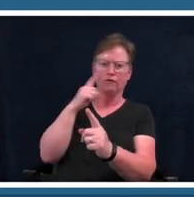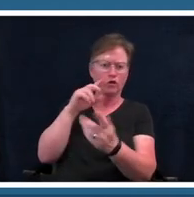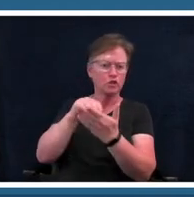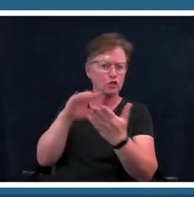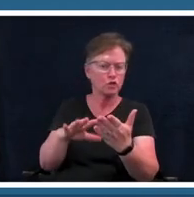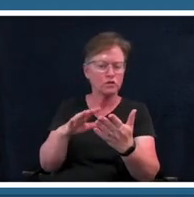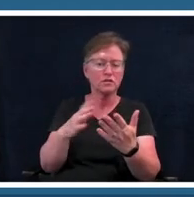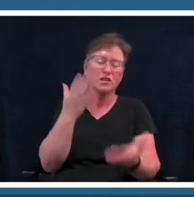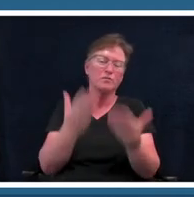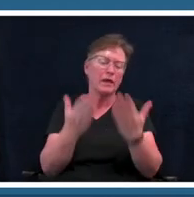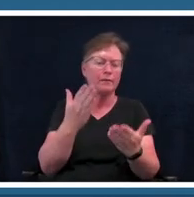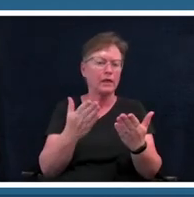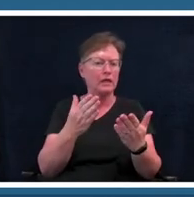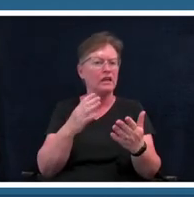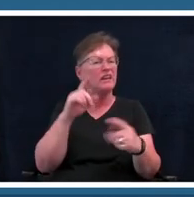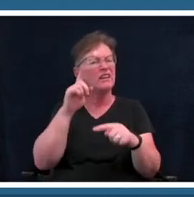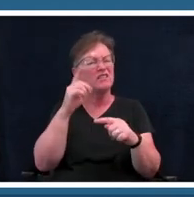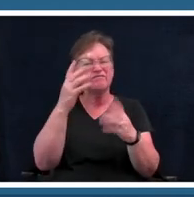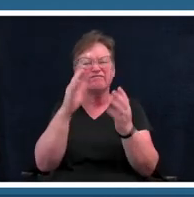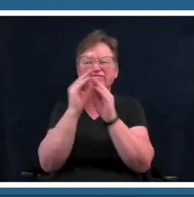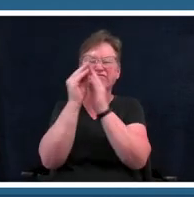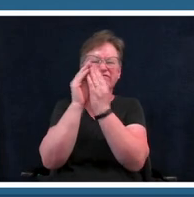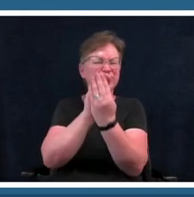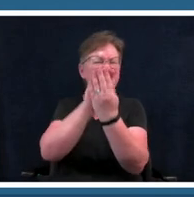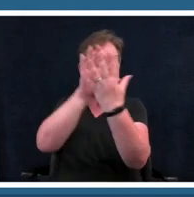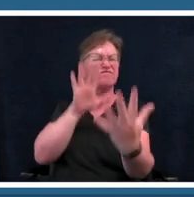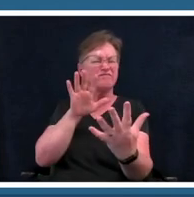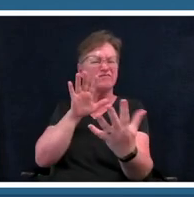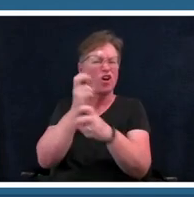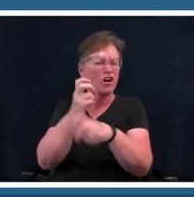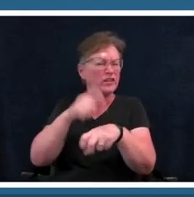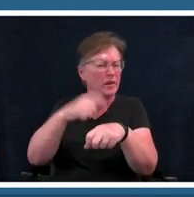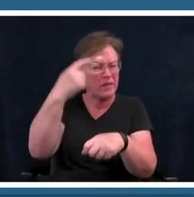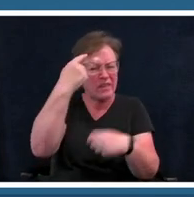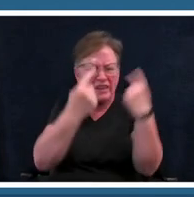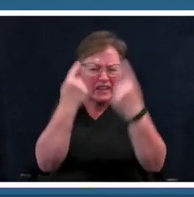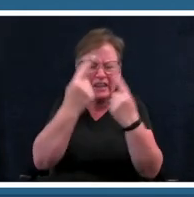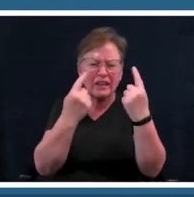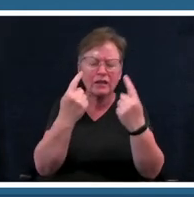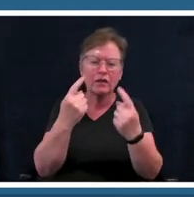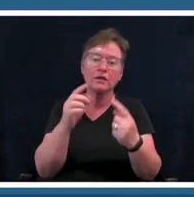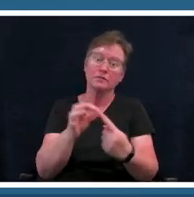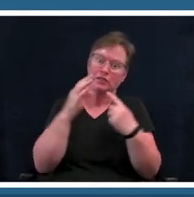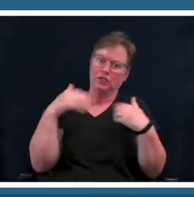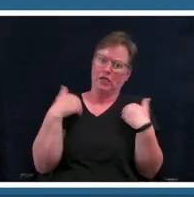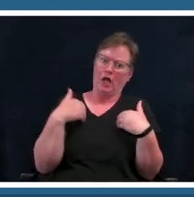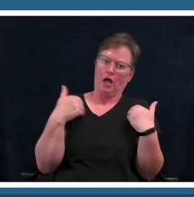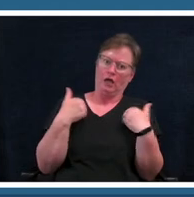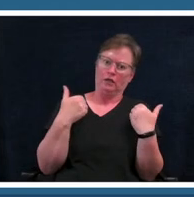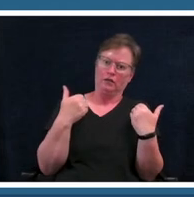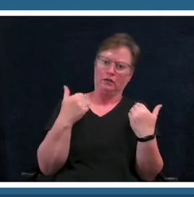abstractly um like especially for younger ages um